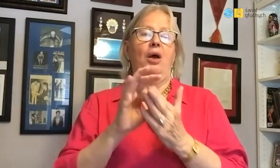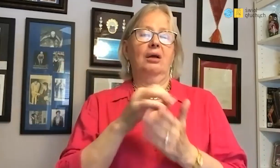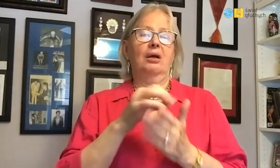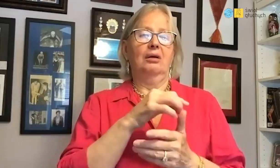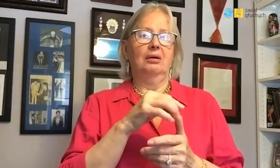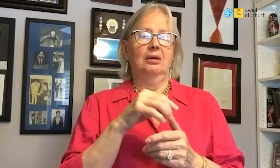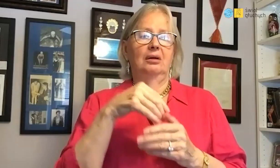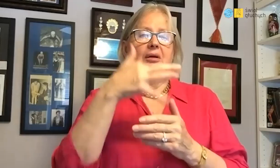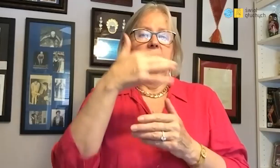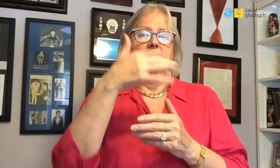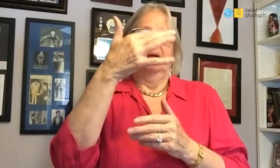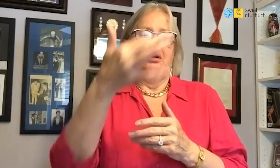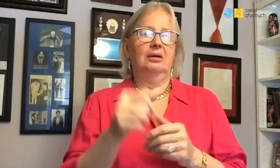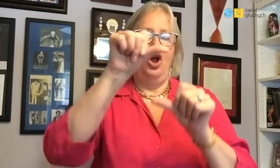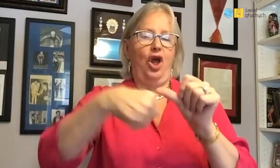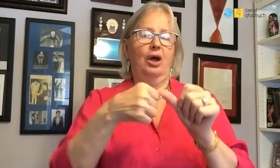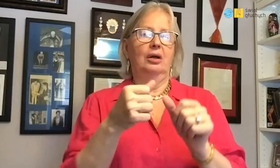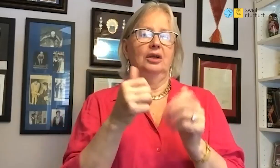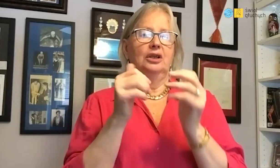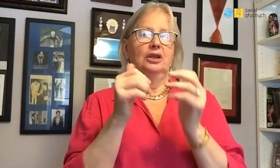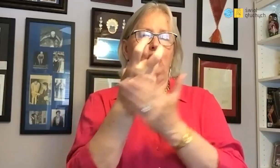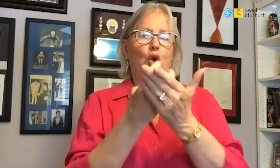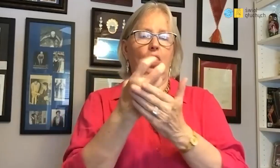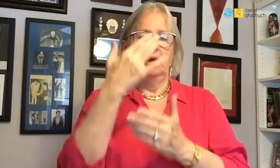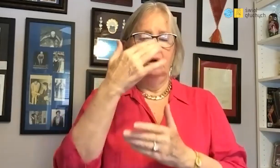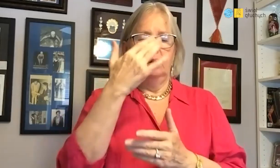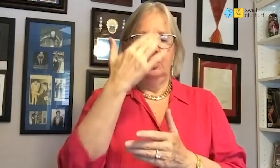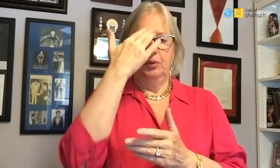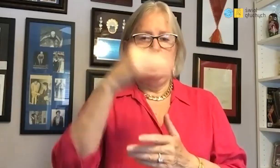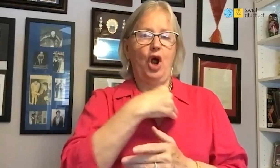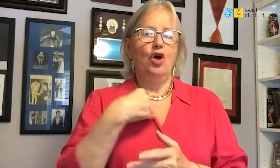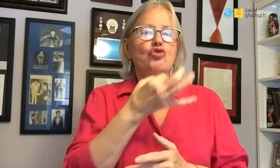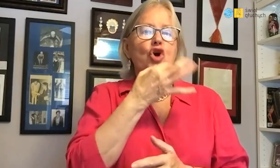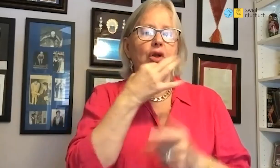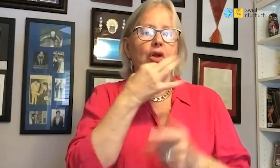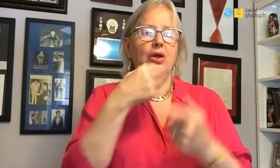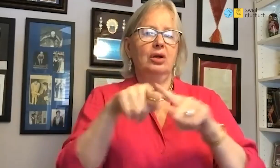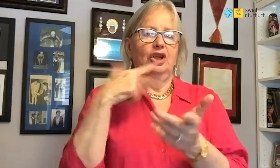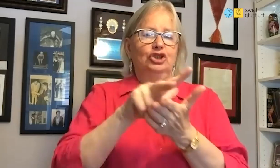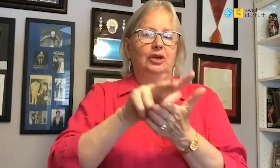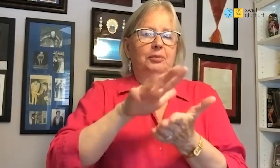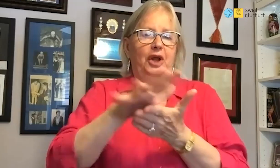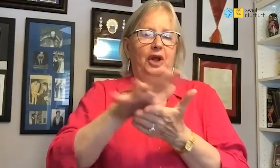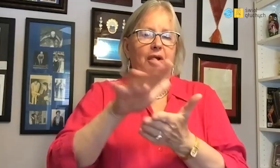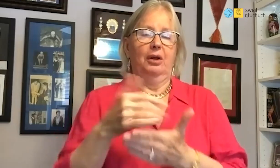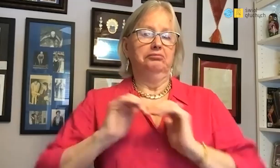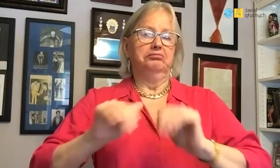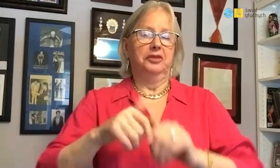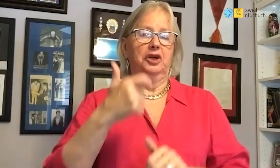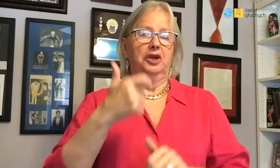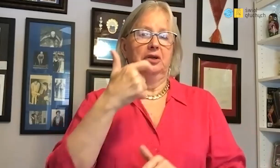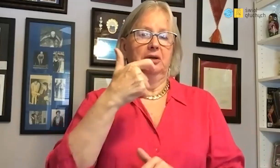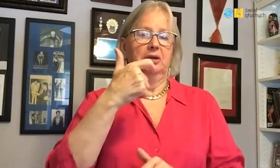After a year, in February, at the age of 13 I won Polish Youth Championship under 15.